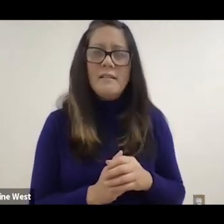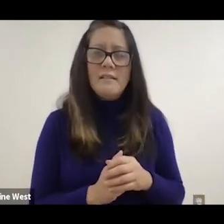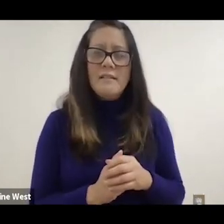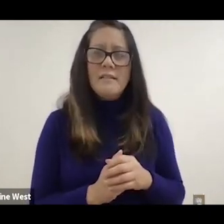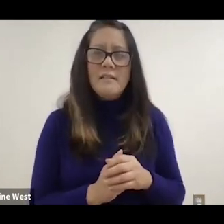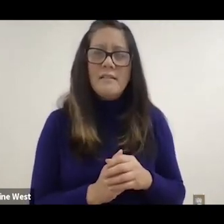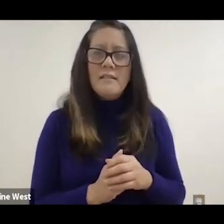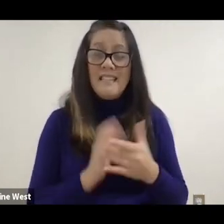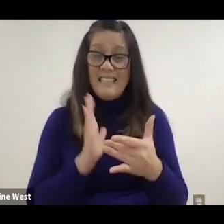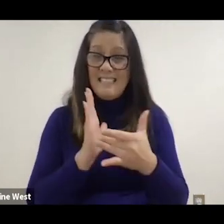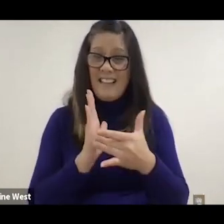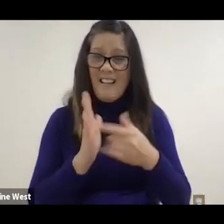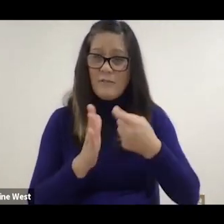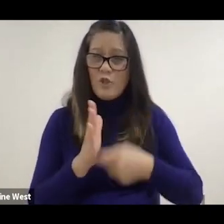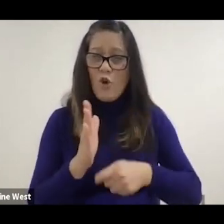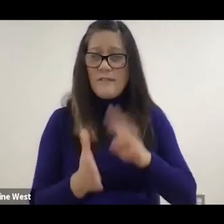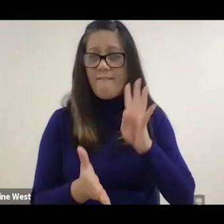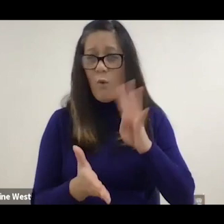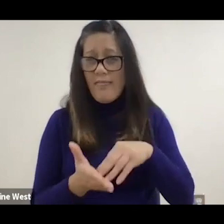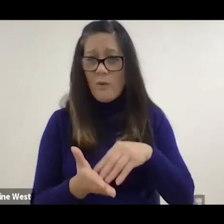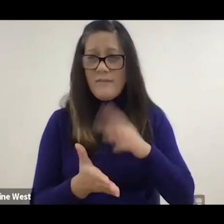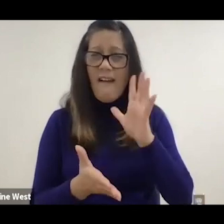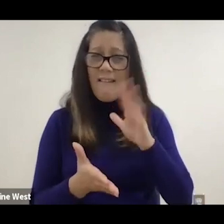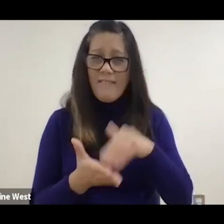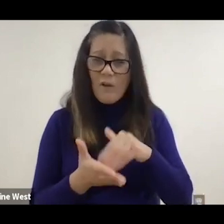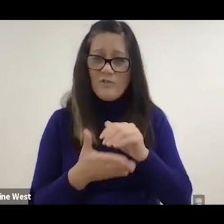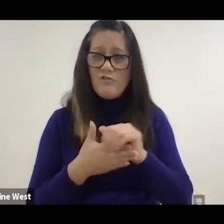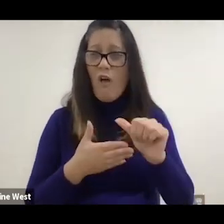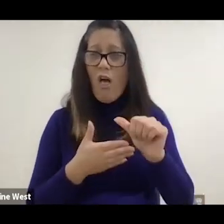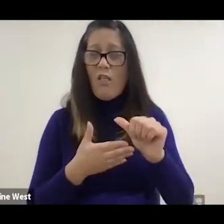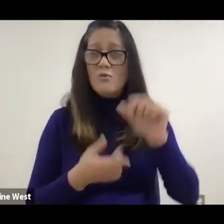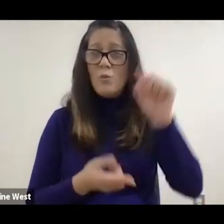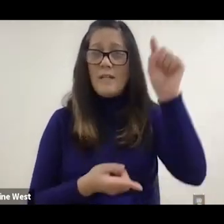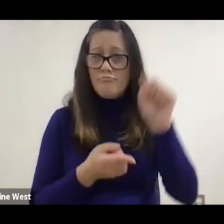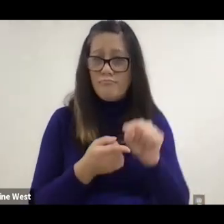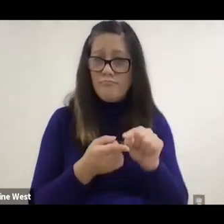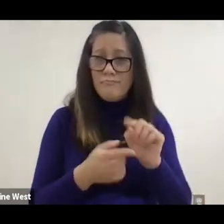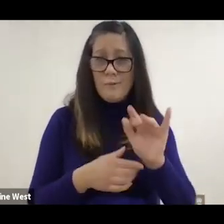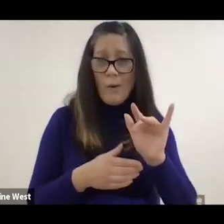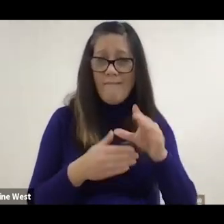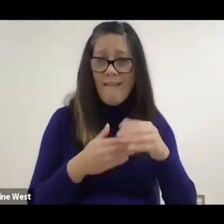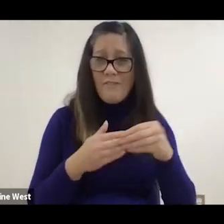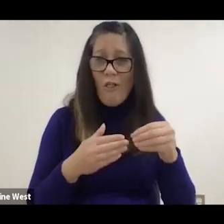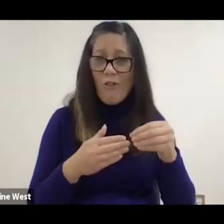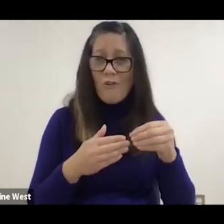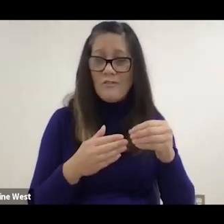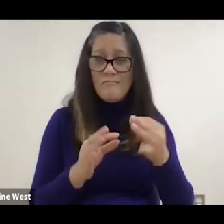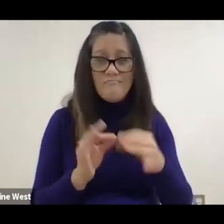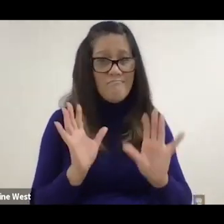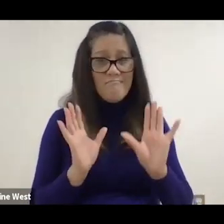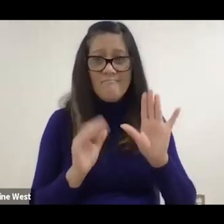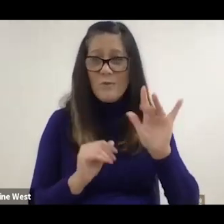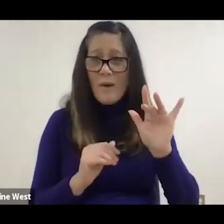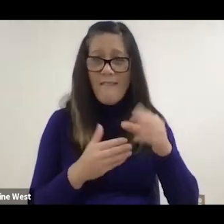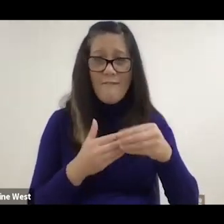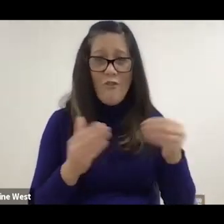took a technology that cost like four $5000 and brought it down to about $25.